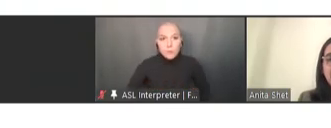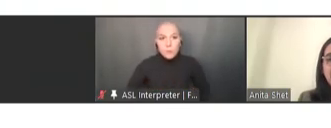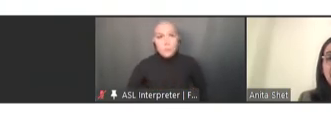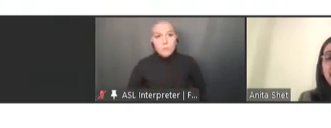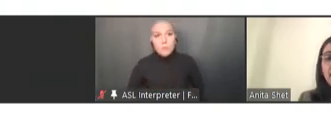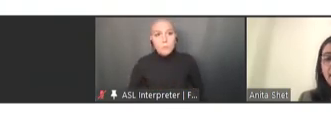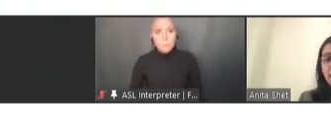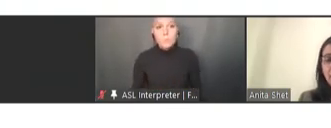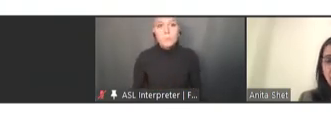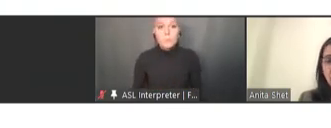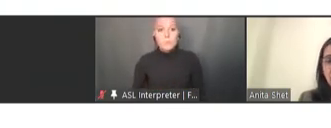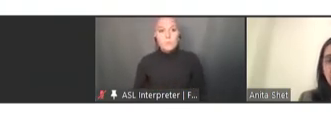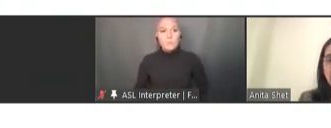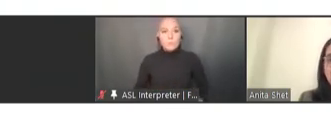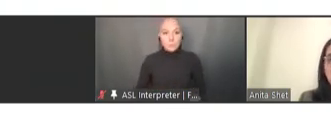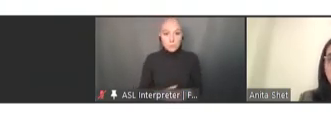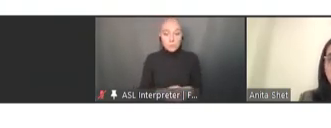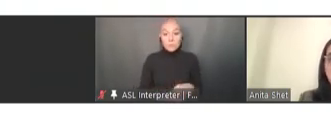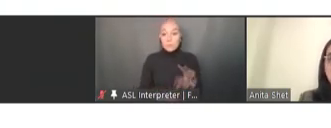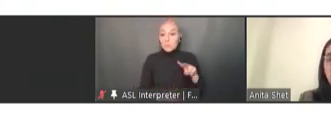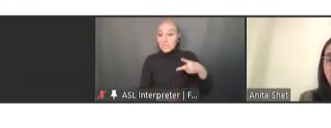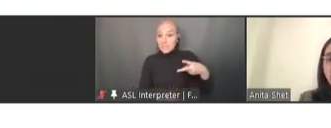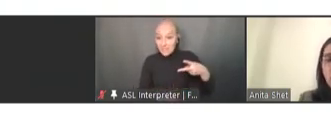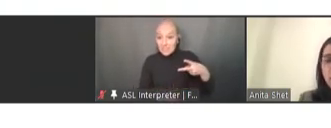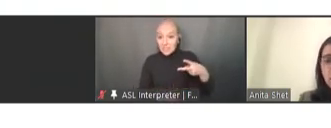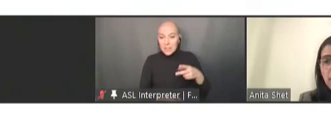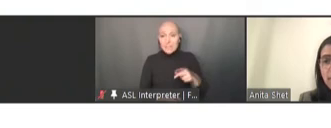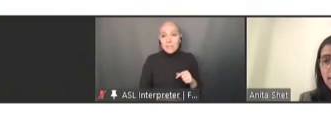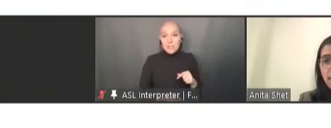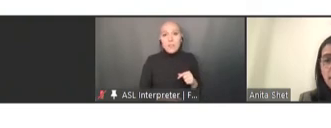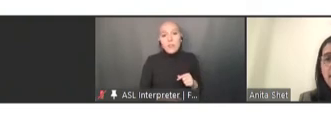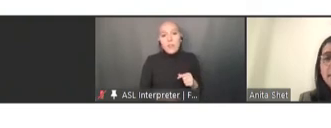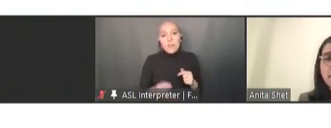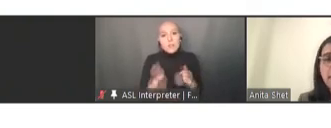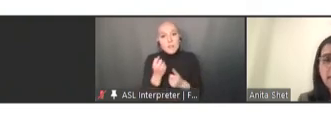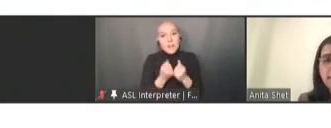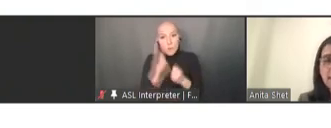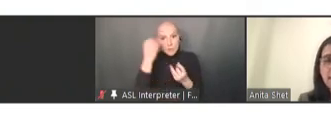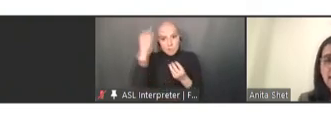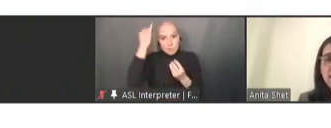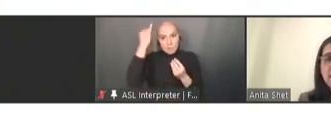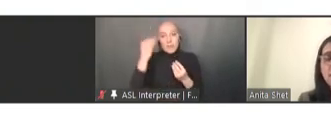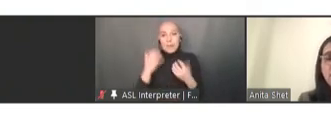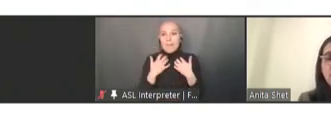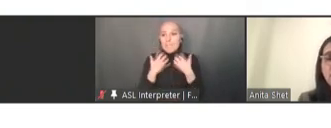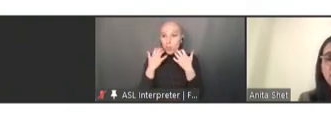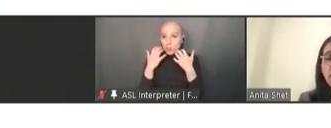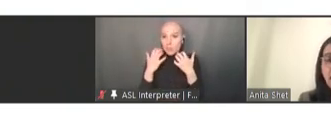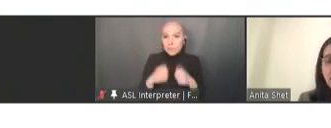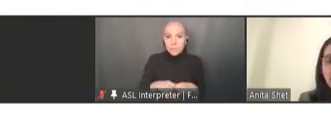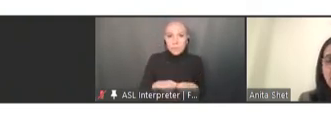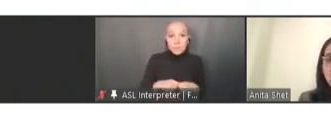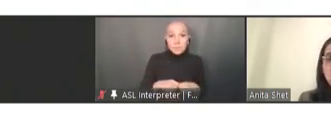The second infection that has been on everyone's radar is measles. The figure on the left shows a